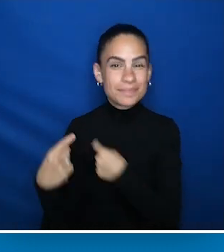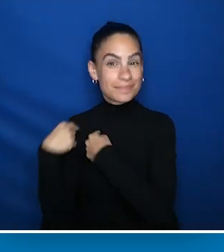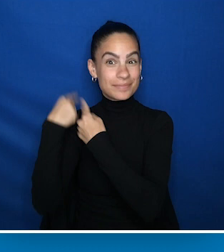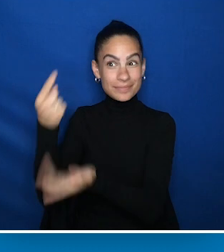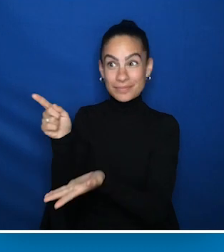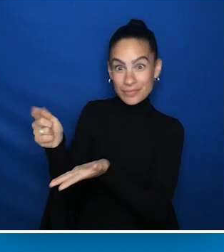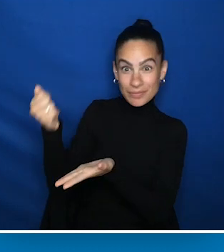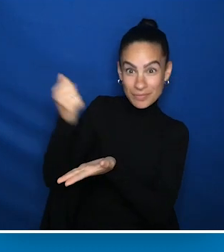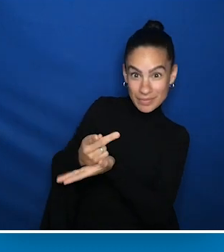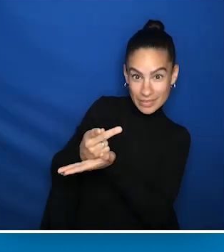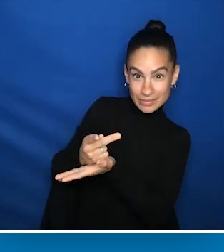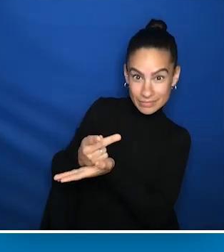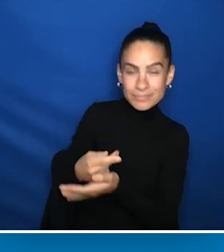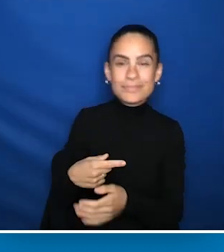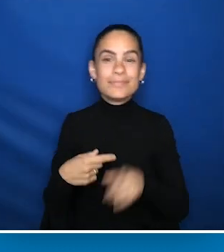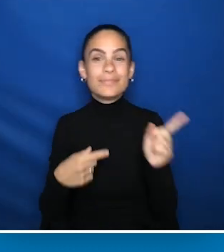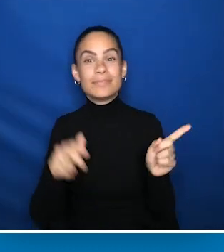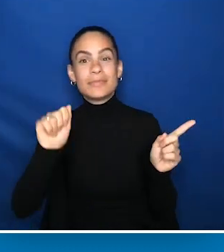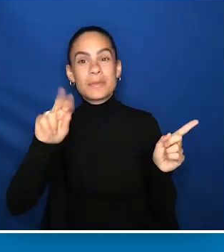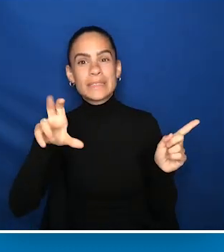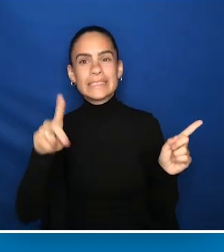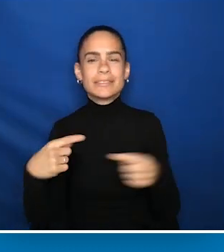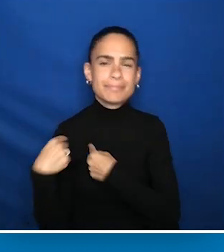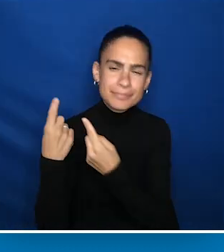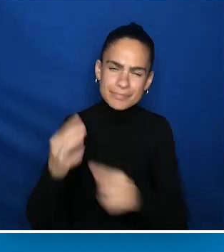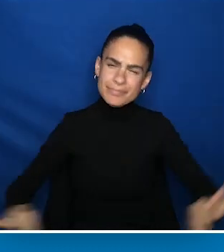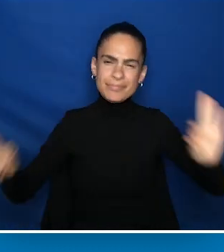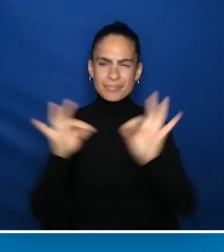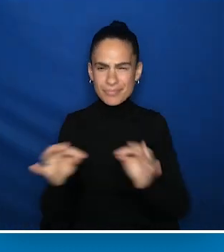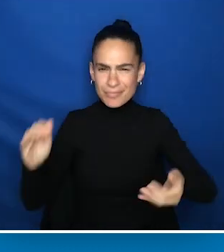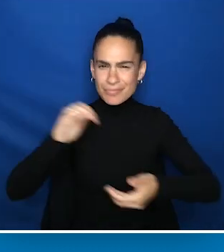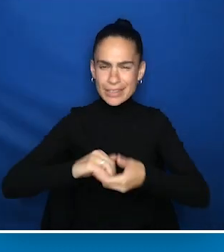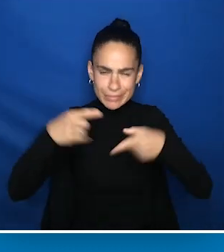Since reauthorization, AUCD has continued to be a valuable partner and resource for PCORI.